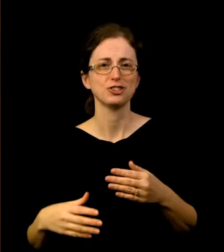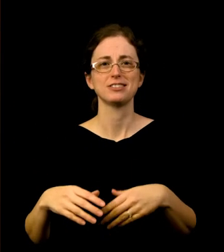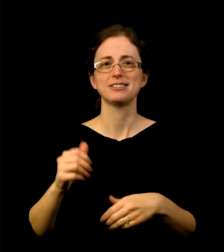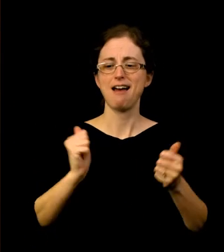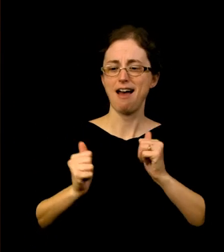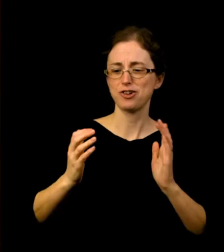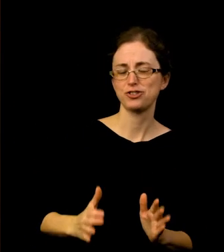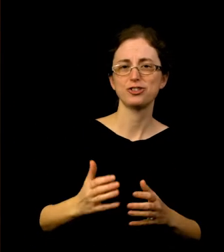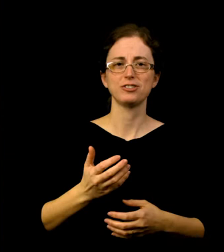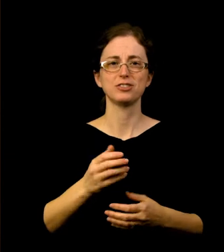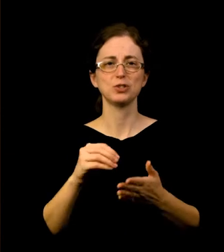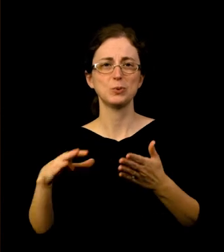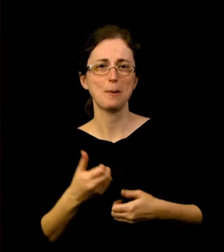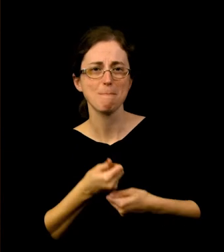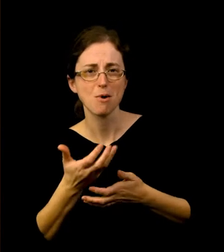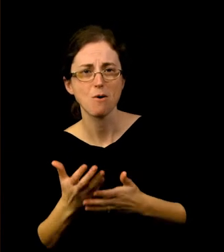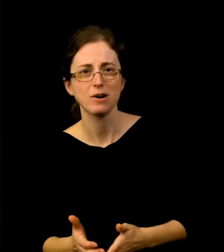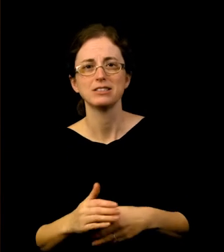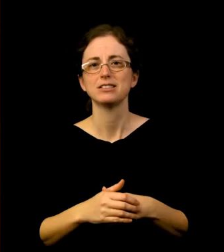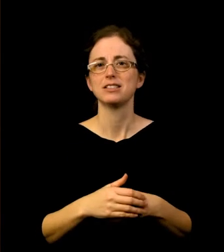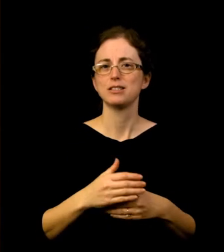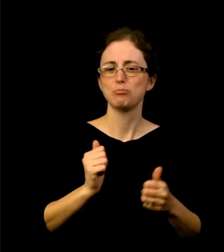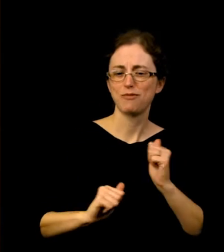poets are performing their work and a thousand people show up.